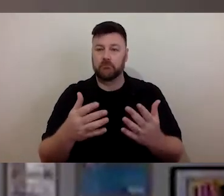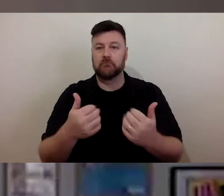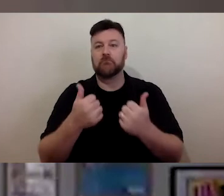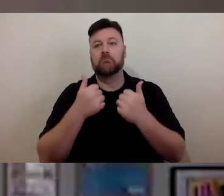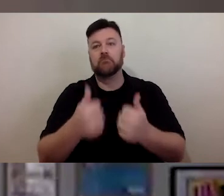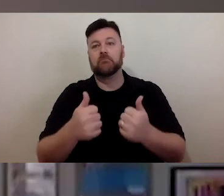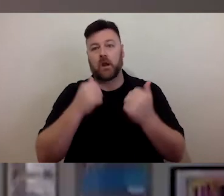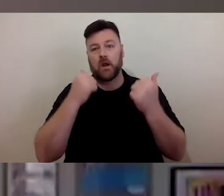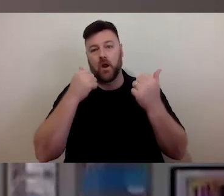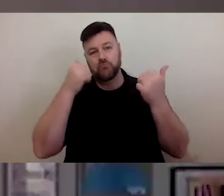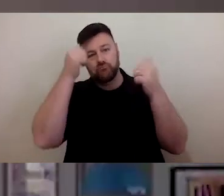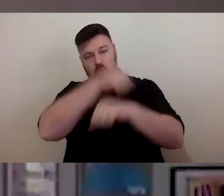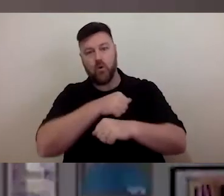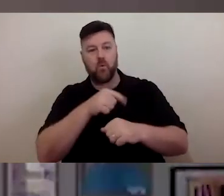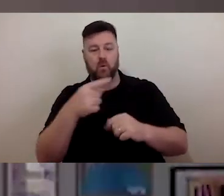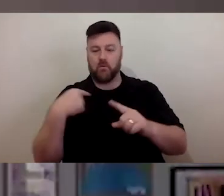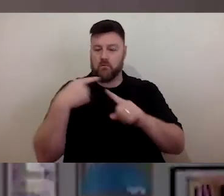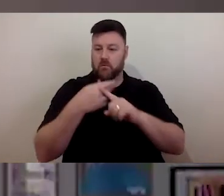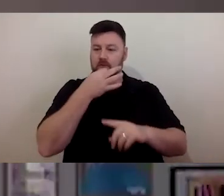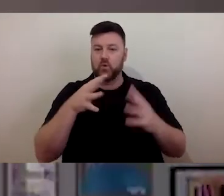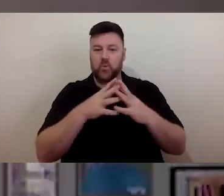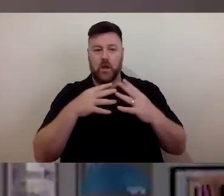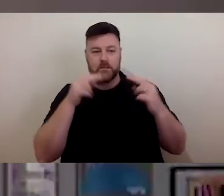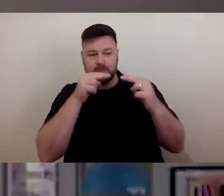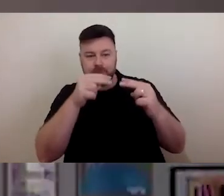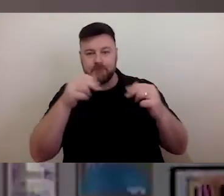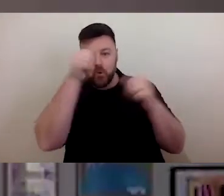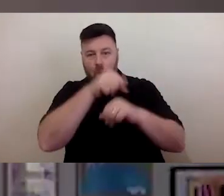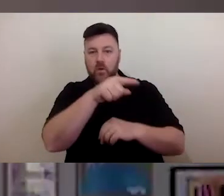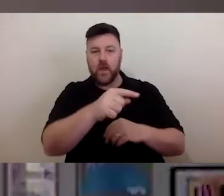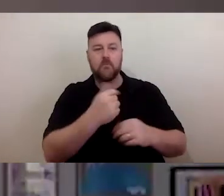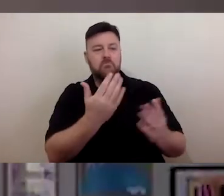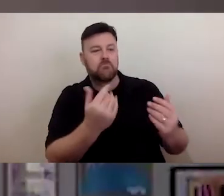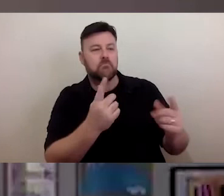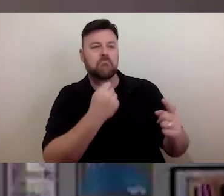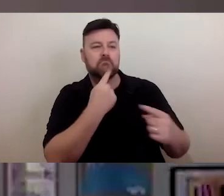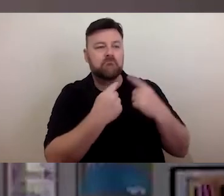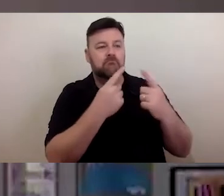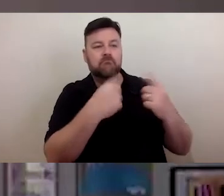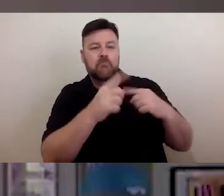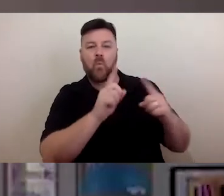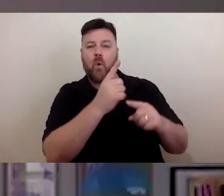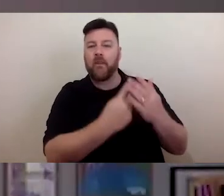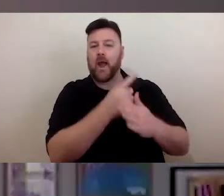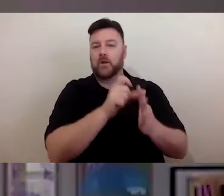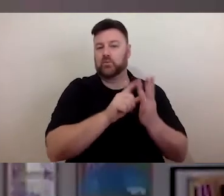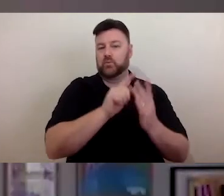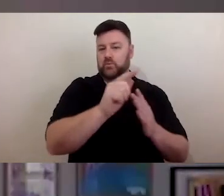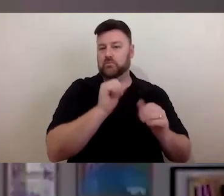few weeks and gain more understanding of the work they do at Access2Arts. We're thrilled to have them here today to talk to us about